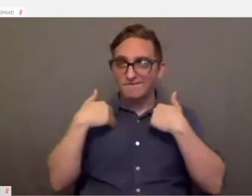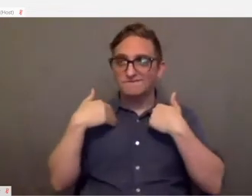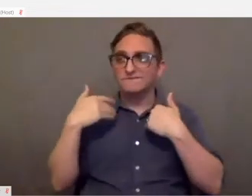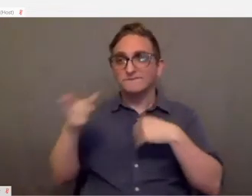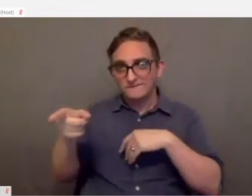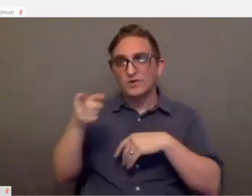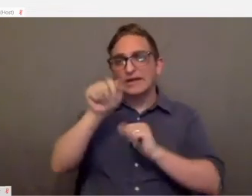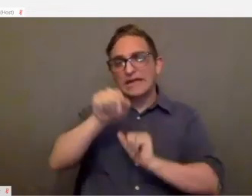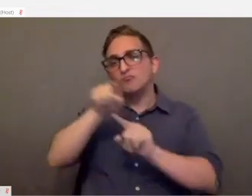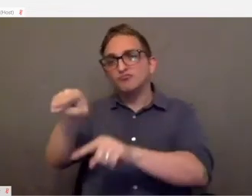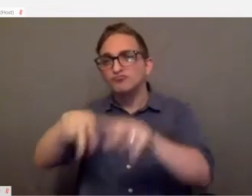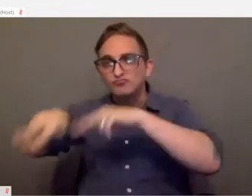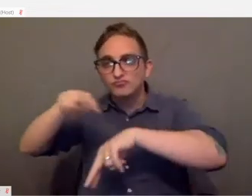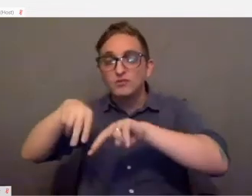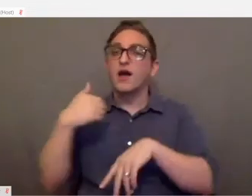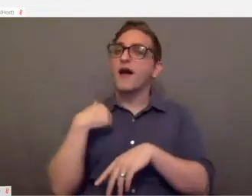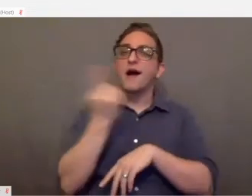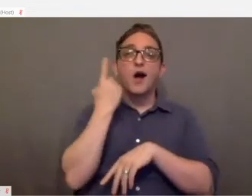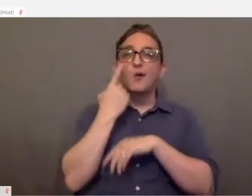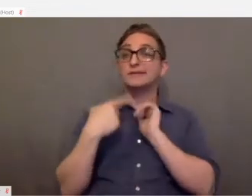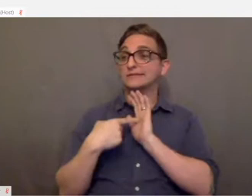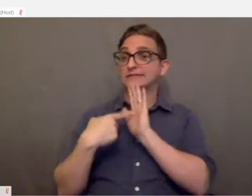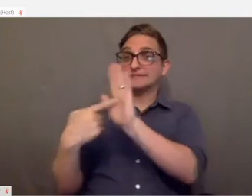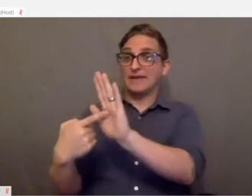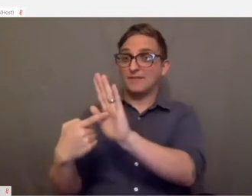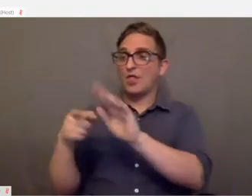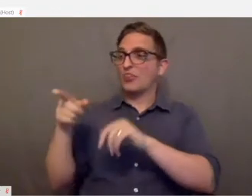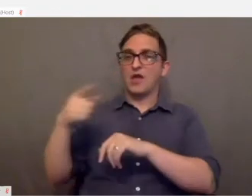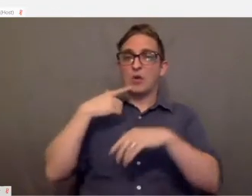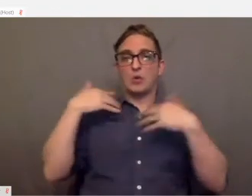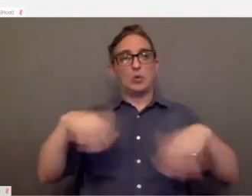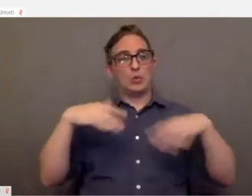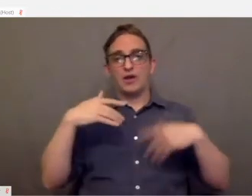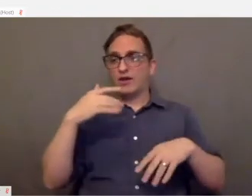Every time I demonstrated that to people, their minds were blown and they were really